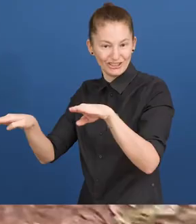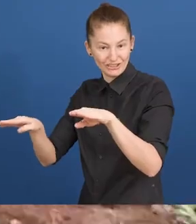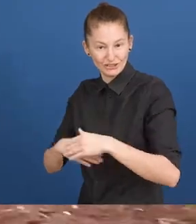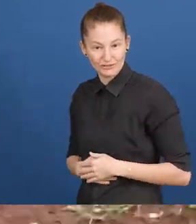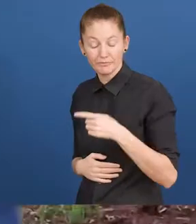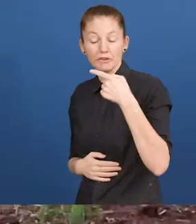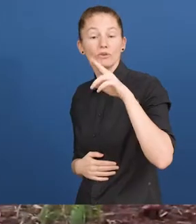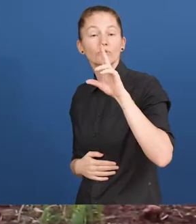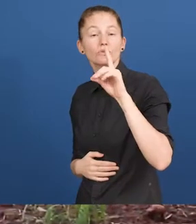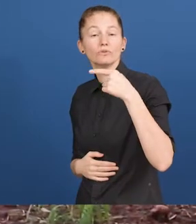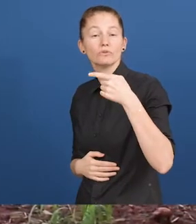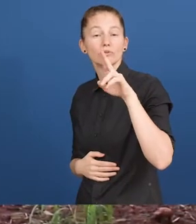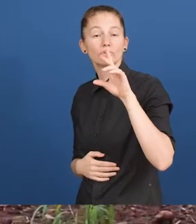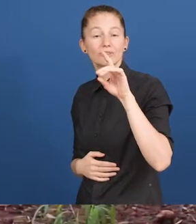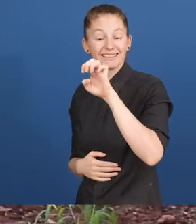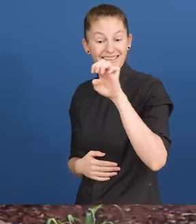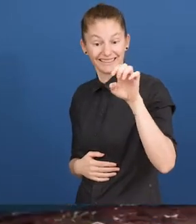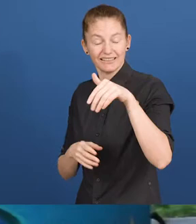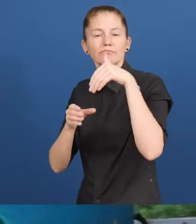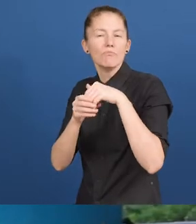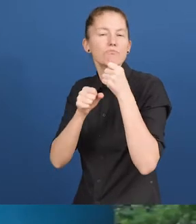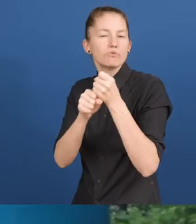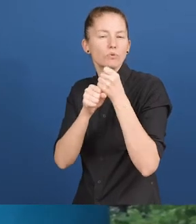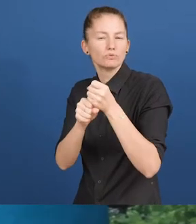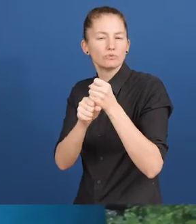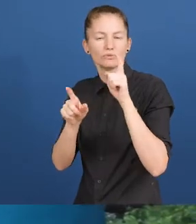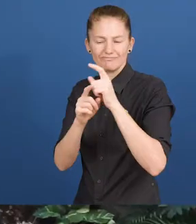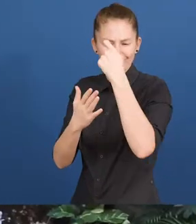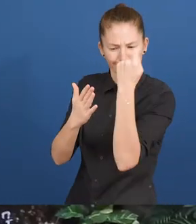Gudgudee is a product and space design studio based in Thane, India,